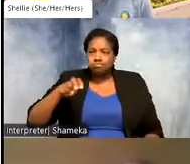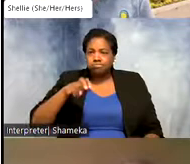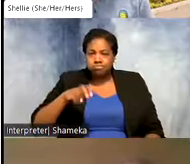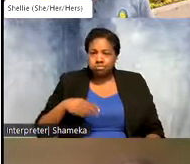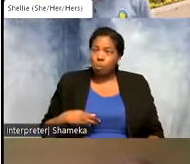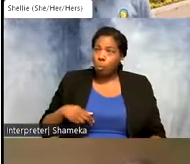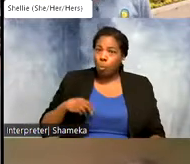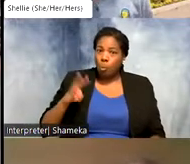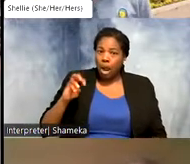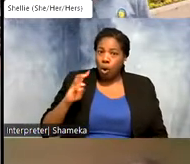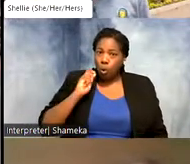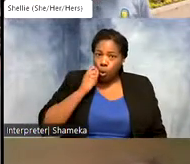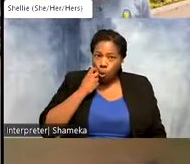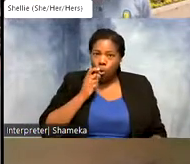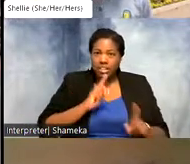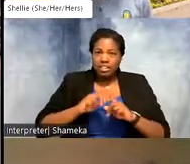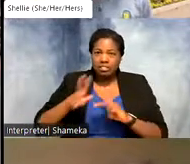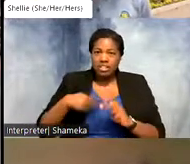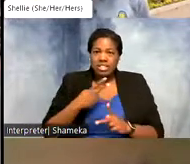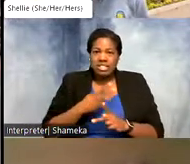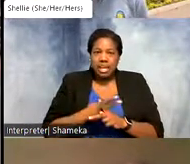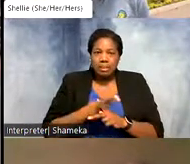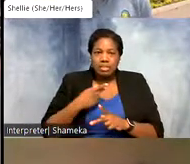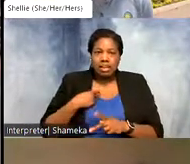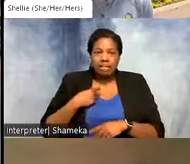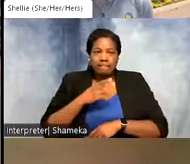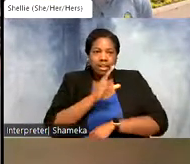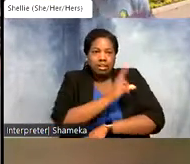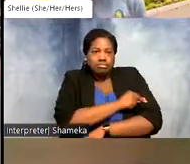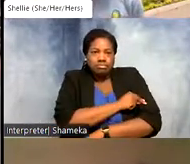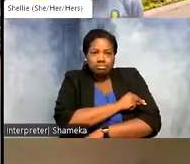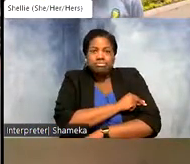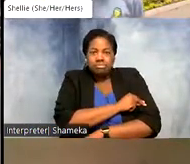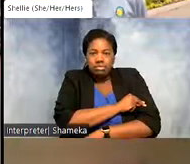but these are all different types of tags you said some are measuring light levels